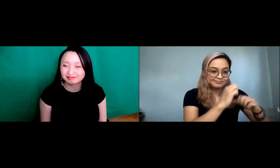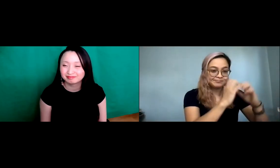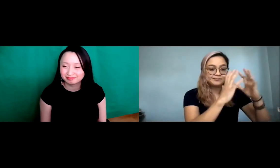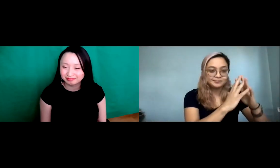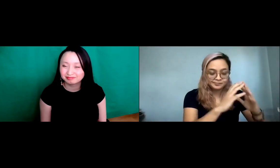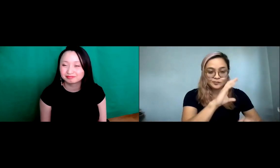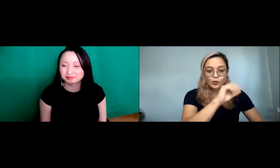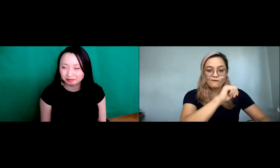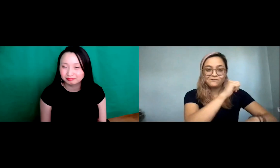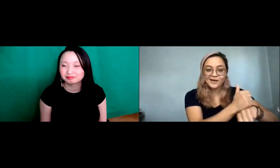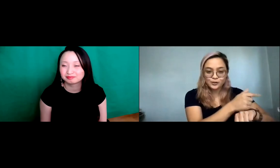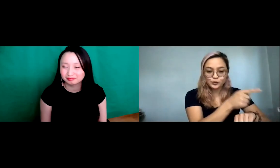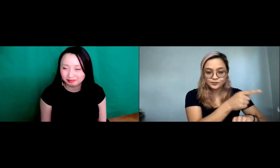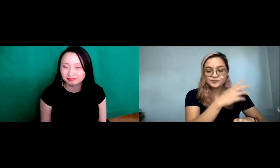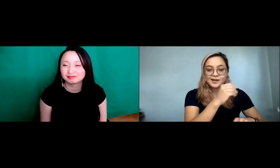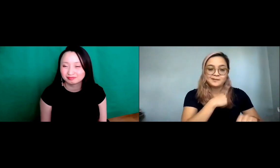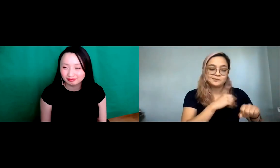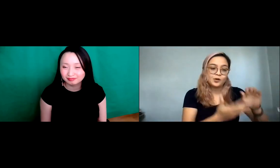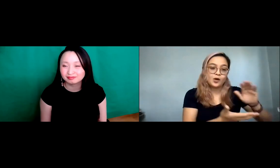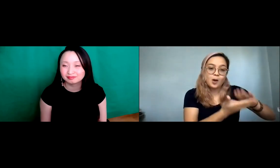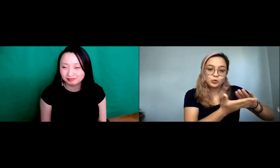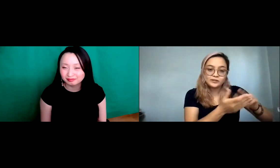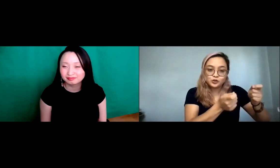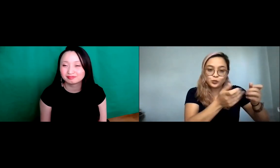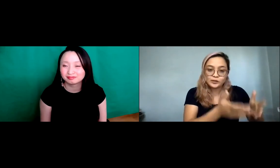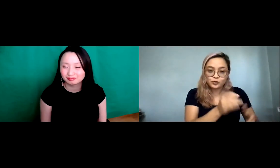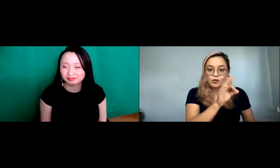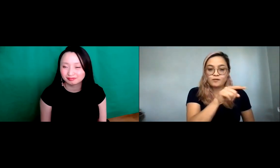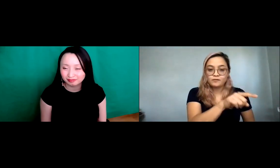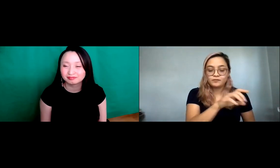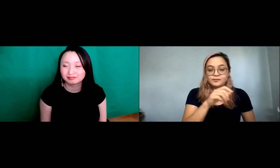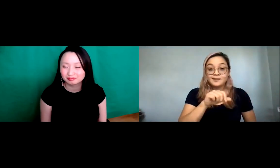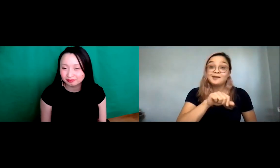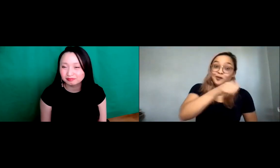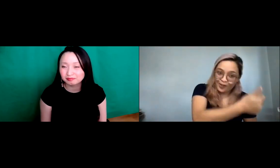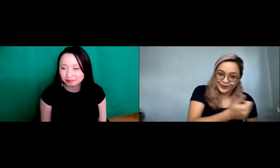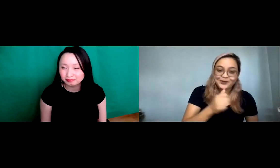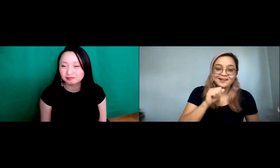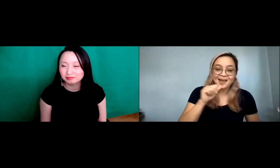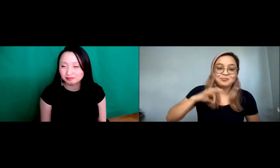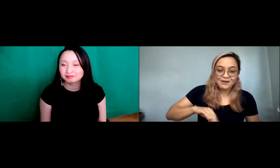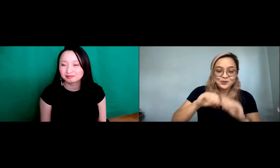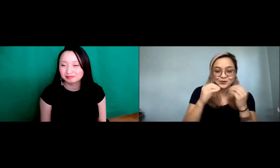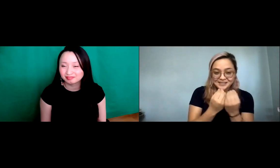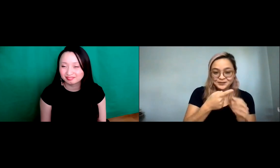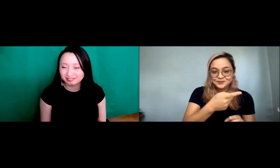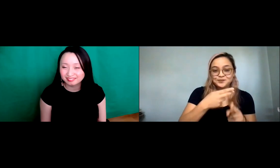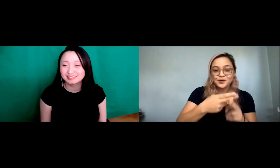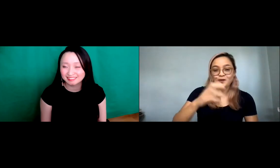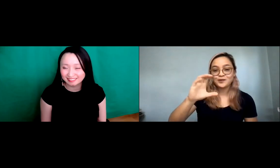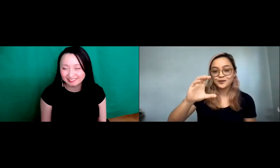other role that I'm in a co-founder, and I, the operation director of another nonprofit